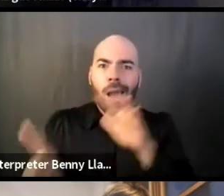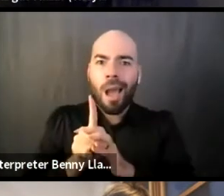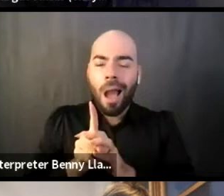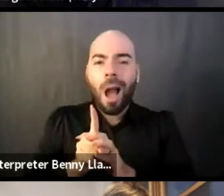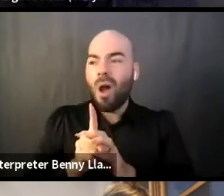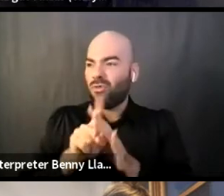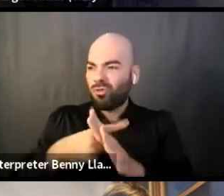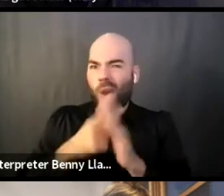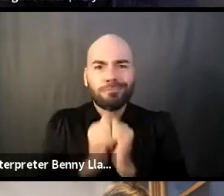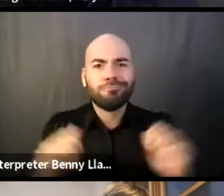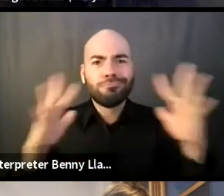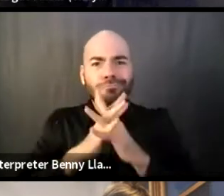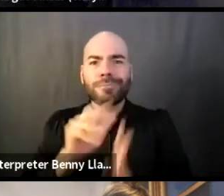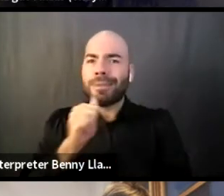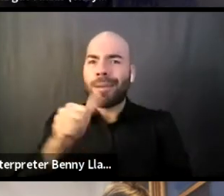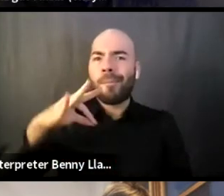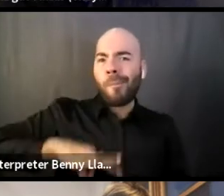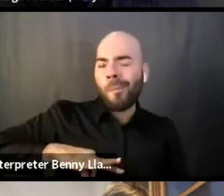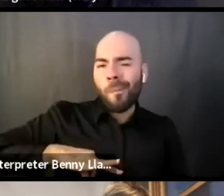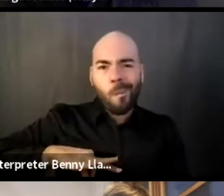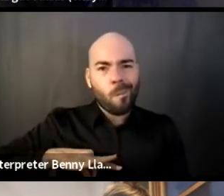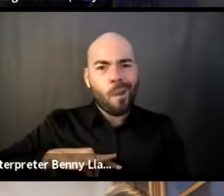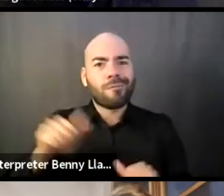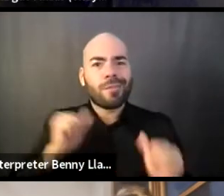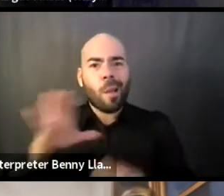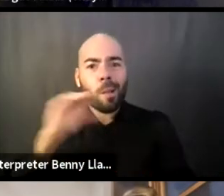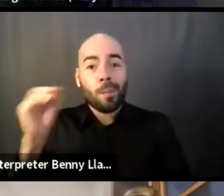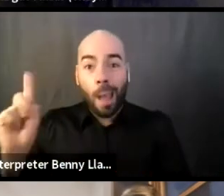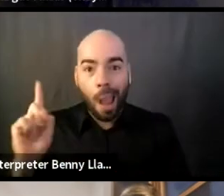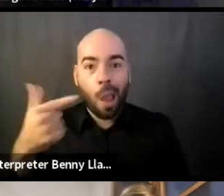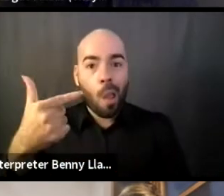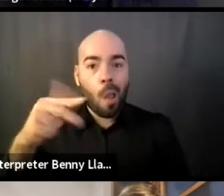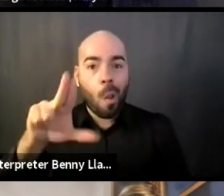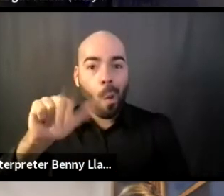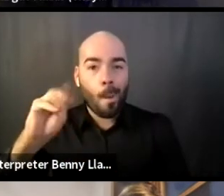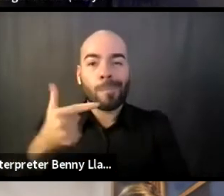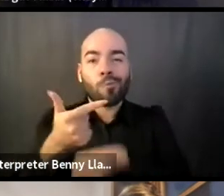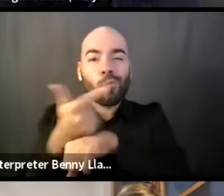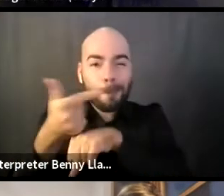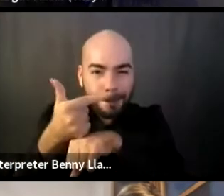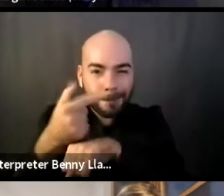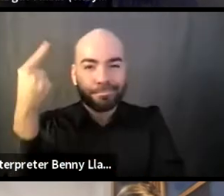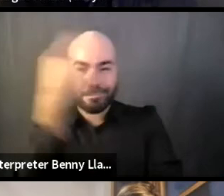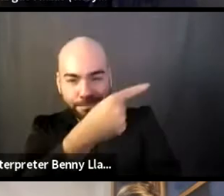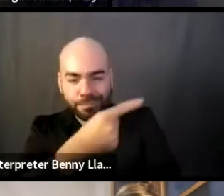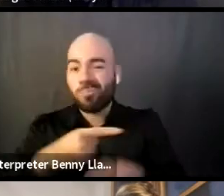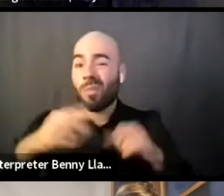a nonprofit theater company on Guam. There hadn't been one for about 10 to 15 years prior